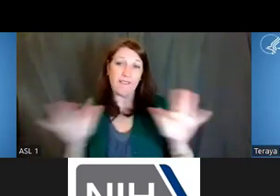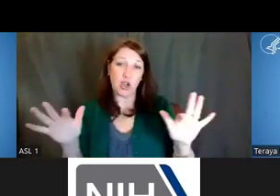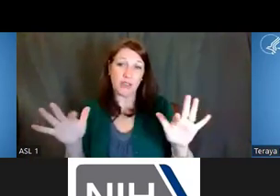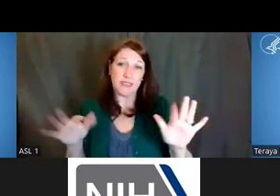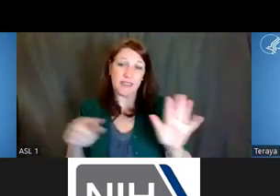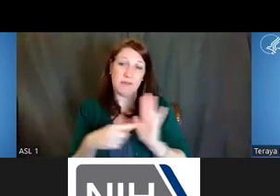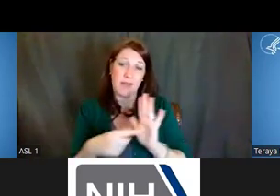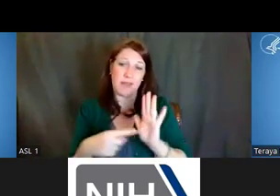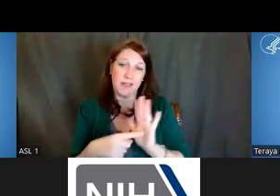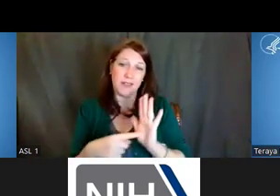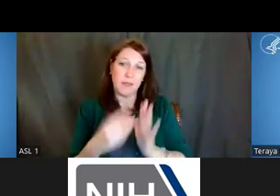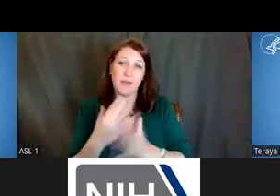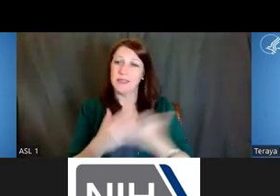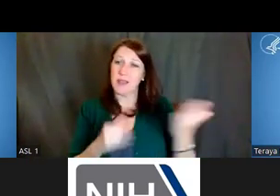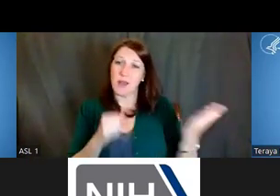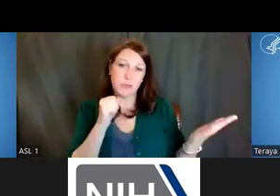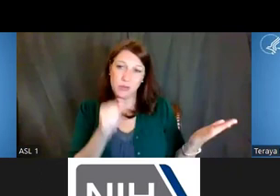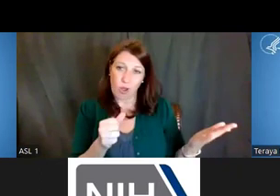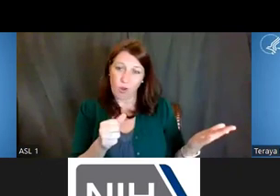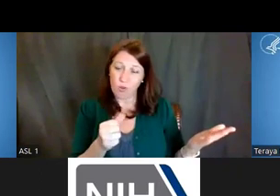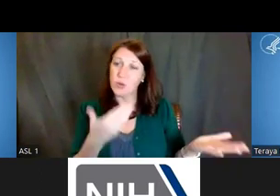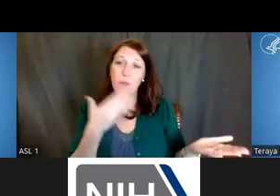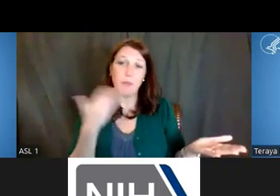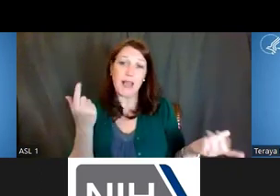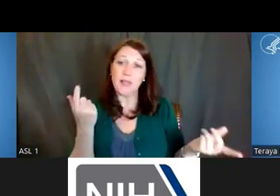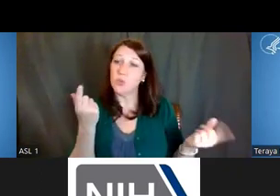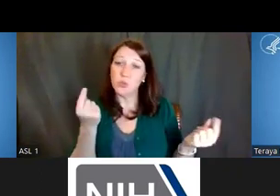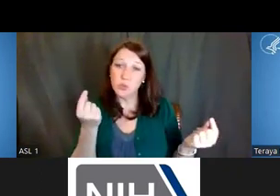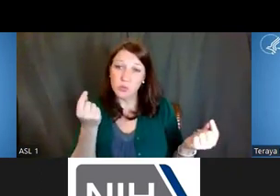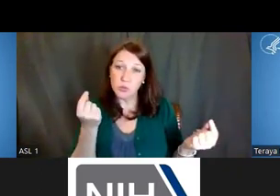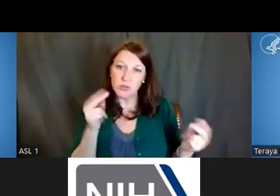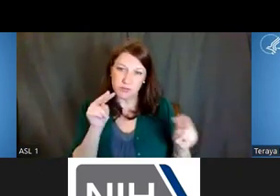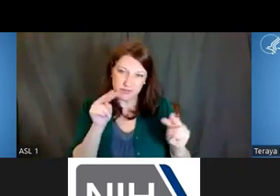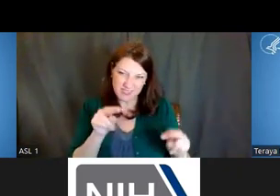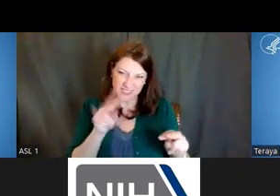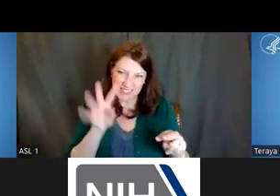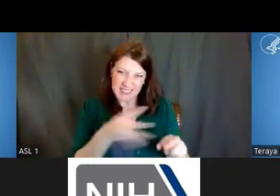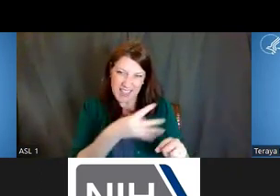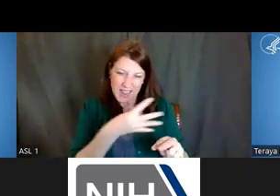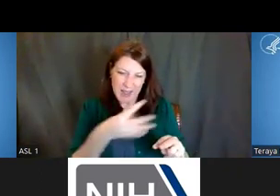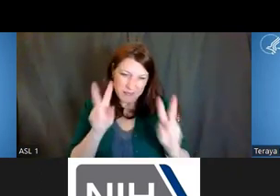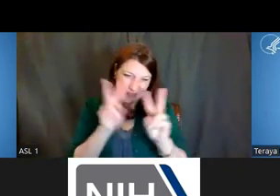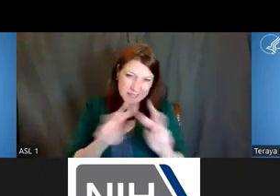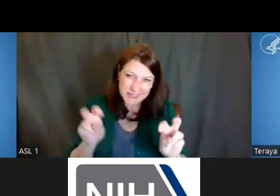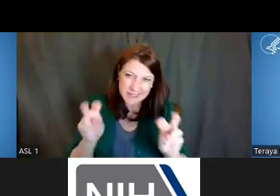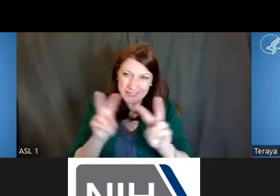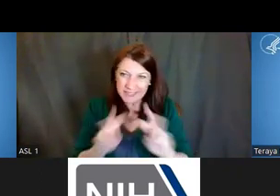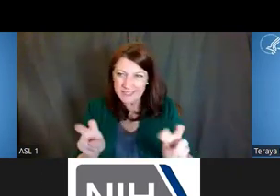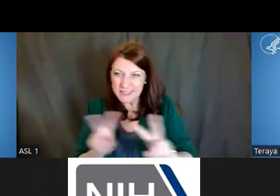So really, the best bet is to get into those tables, and see what will work for you.